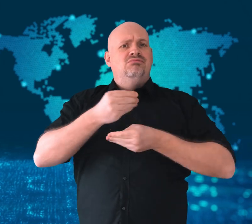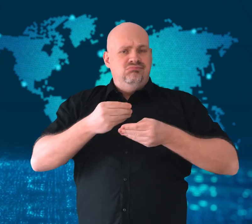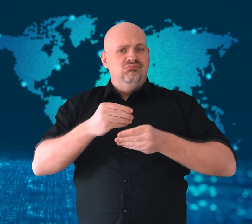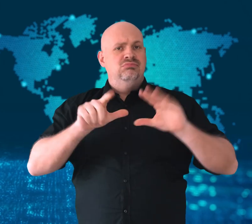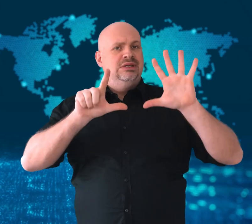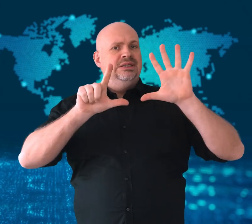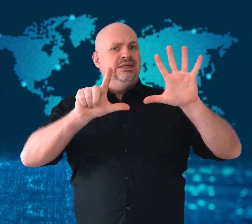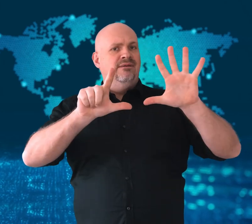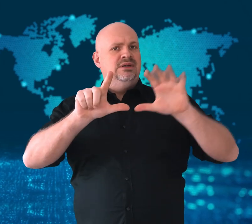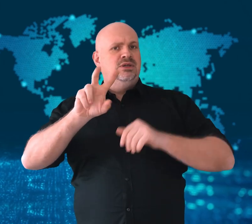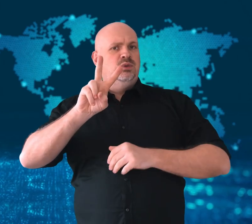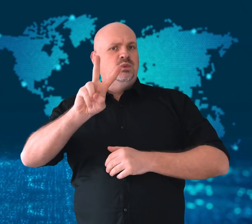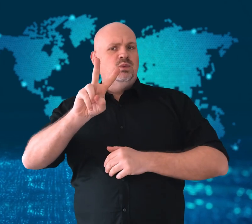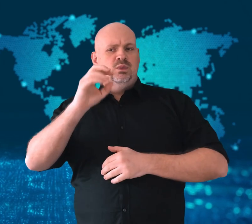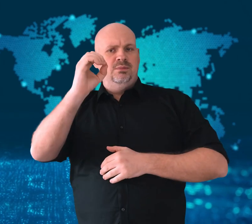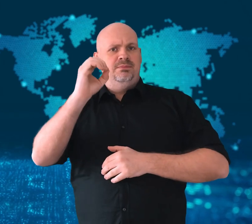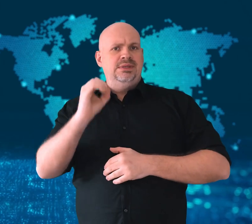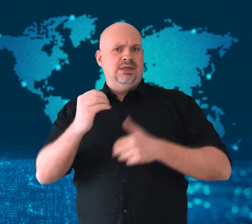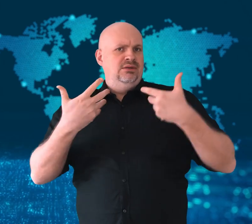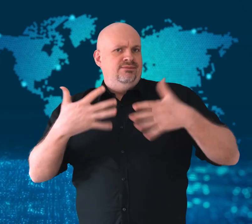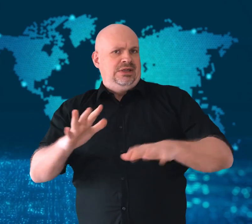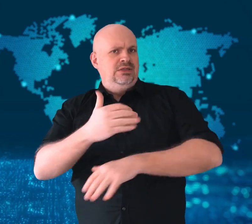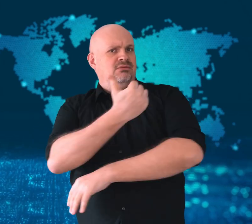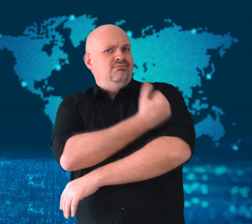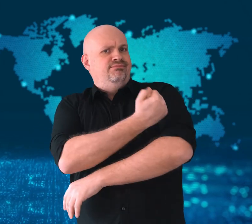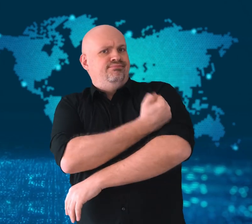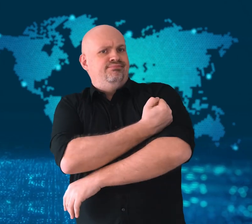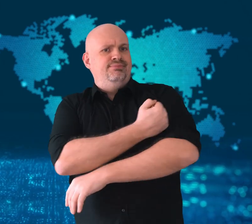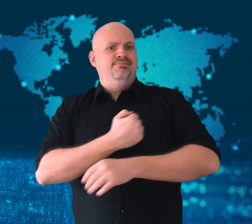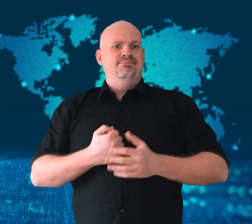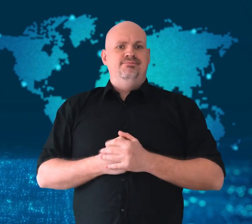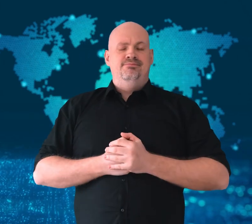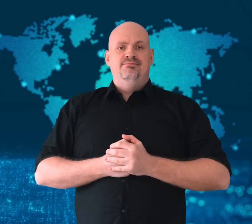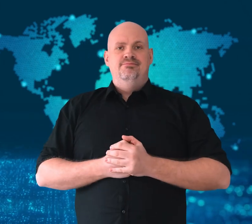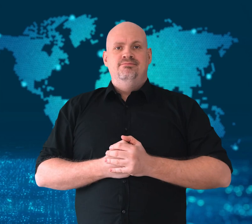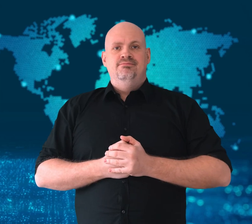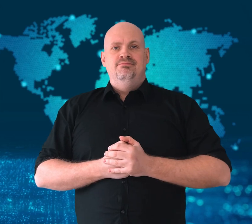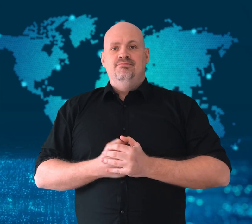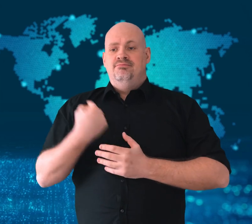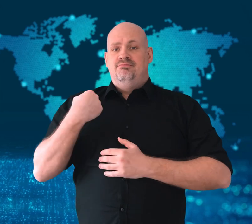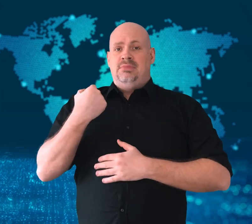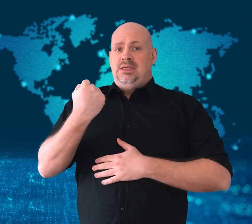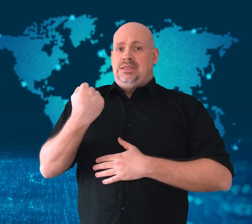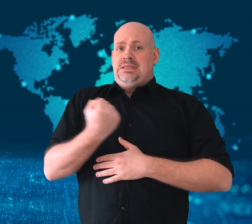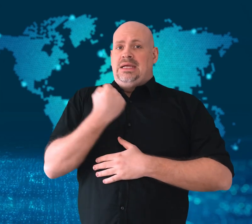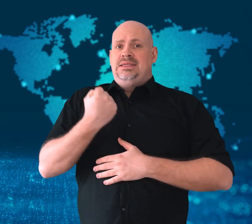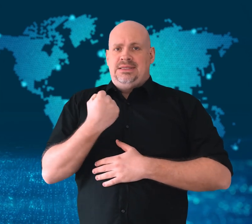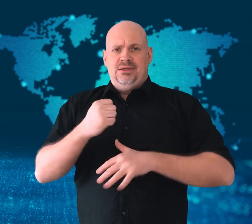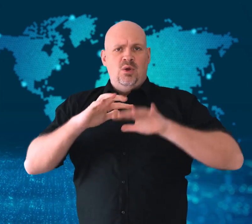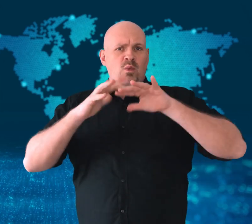while 72% of high-income countries are vaccinated.